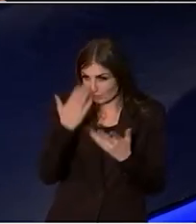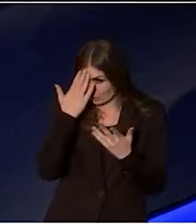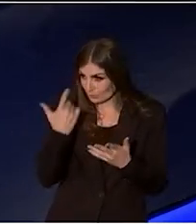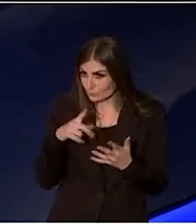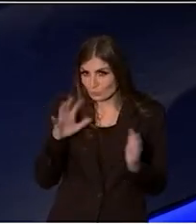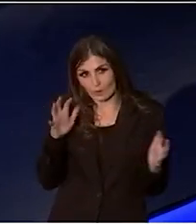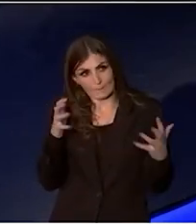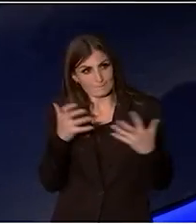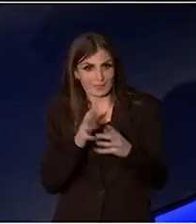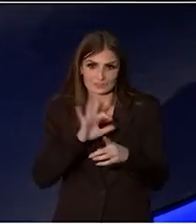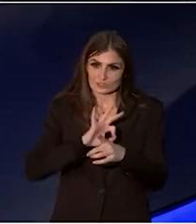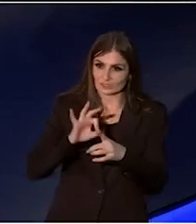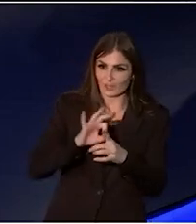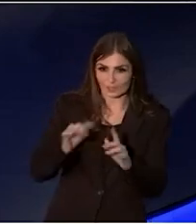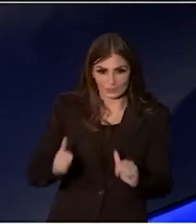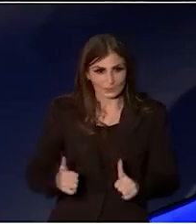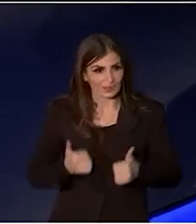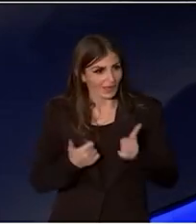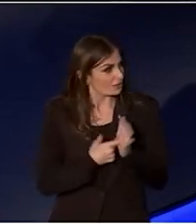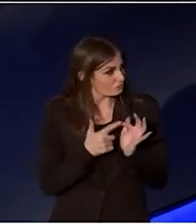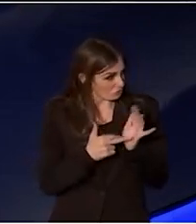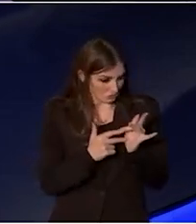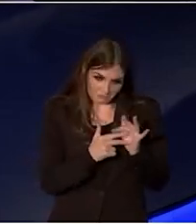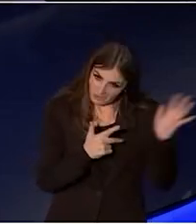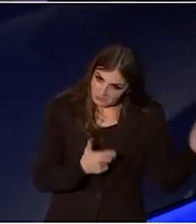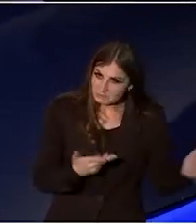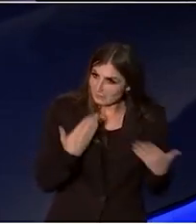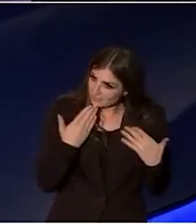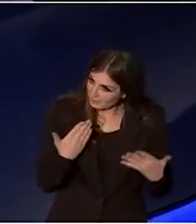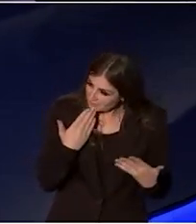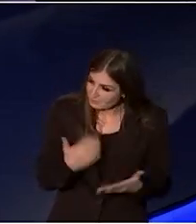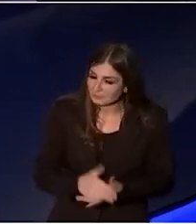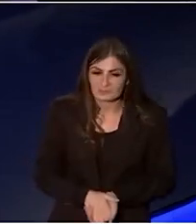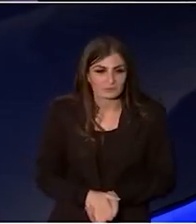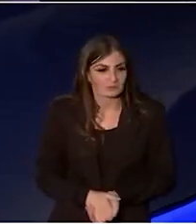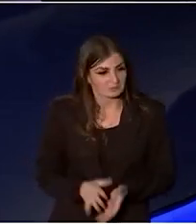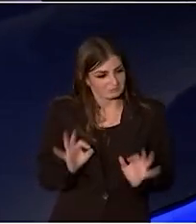the colour scheme of the front cover of Revive, but I'm deeply grateful for it. It's worked perfectly.